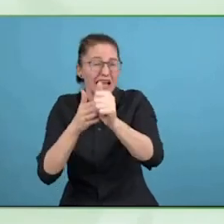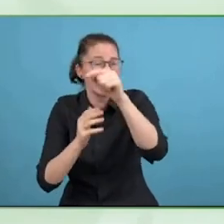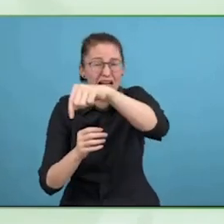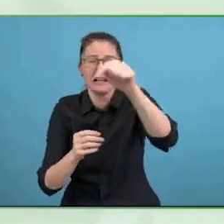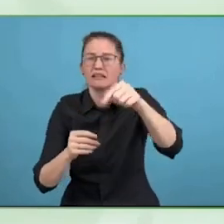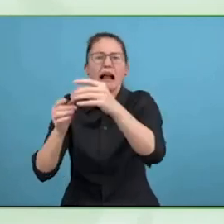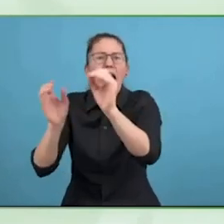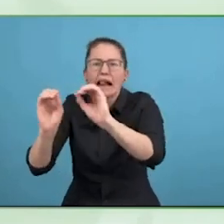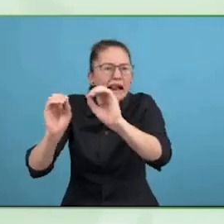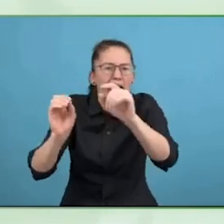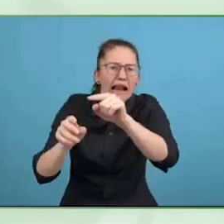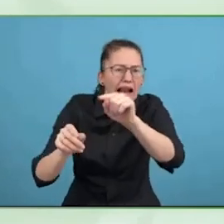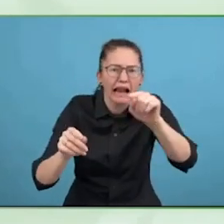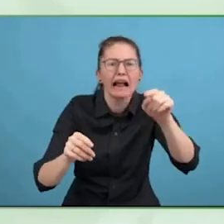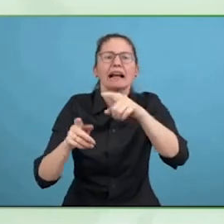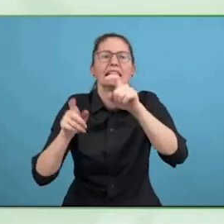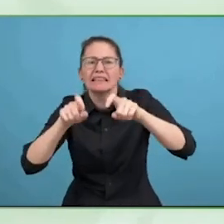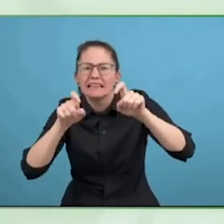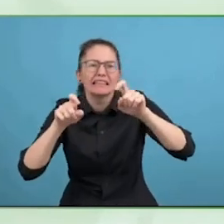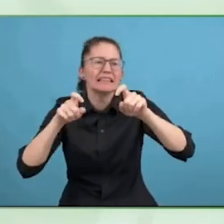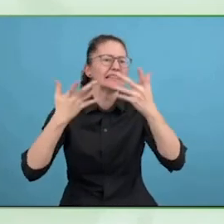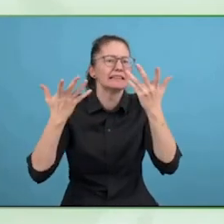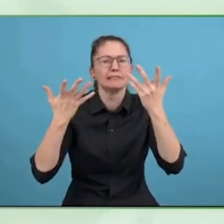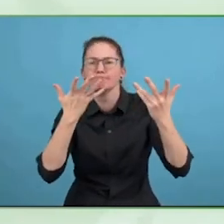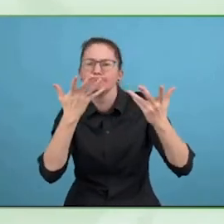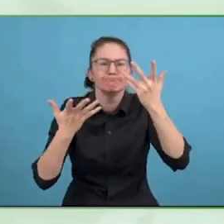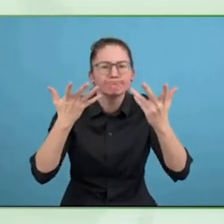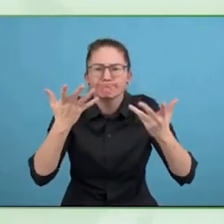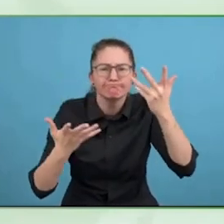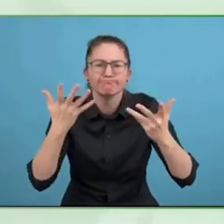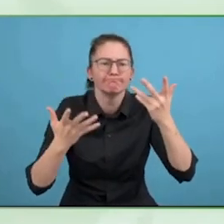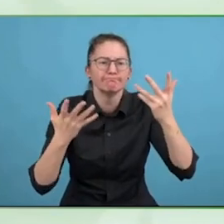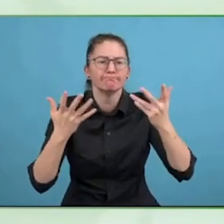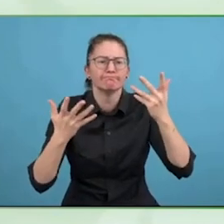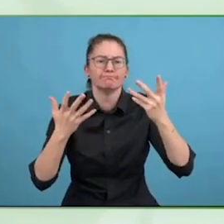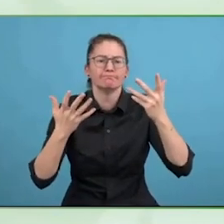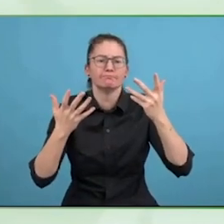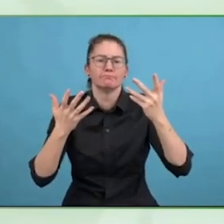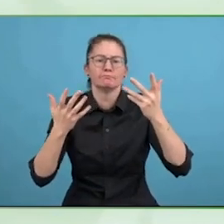companies and the membership of the GBDN what do you think is going to